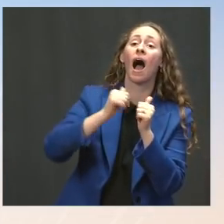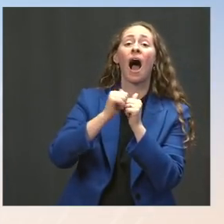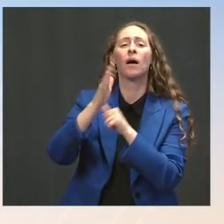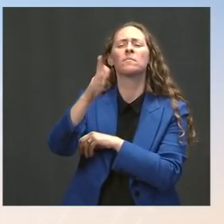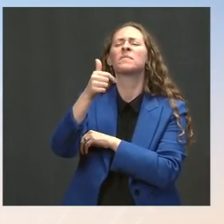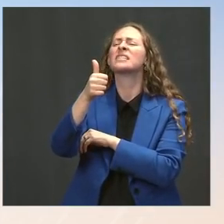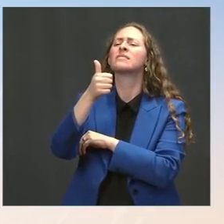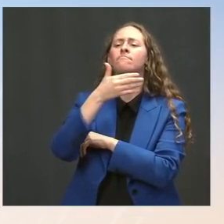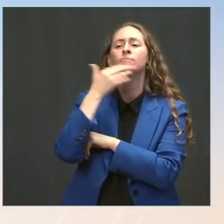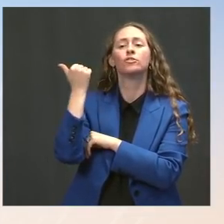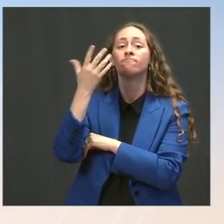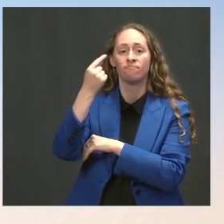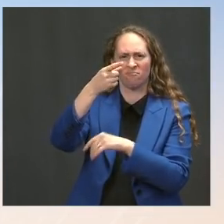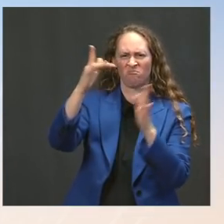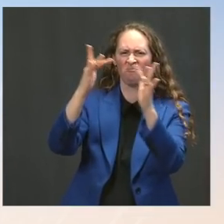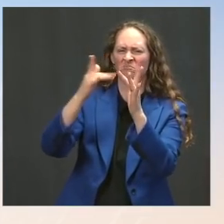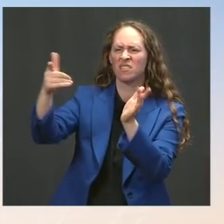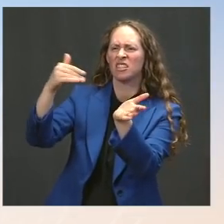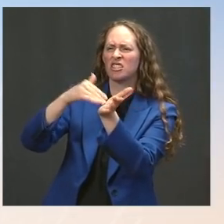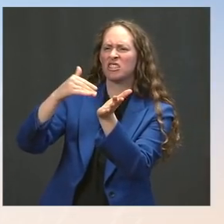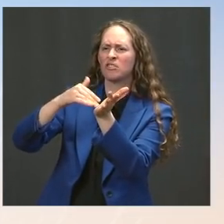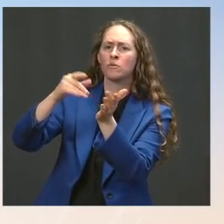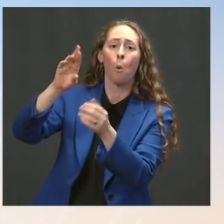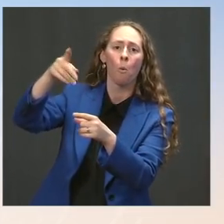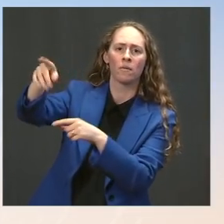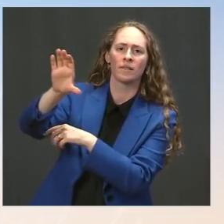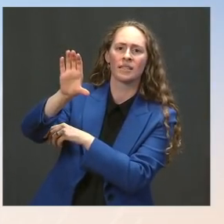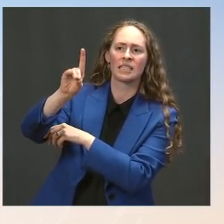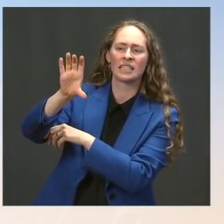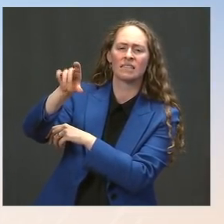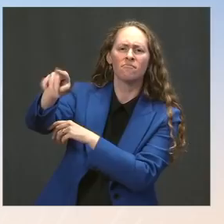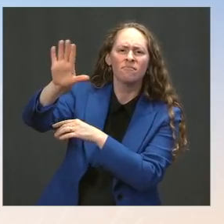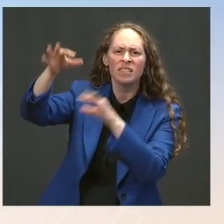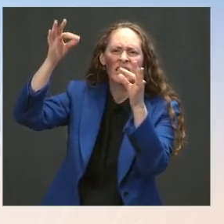But I think their decision was made based on the fact